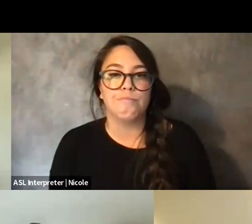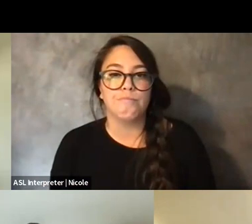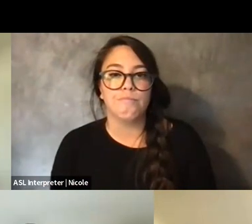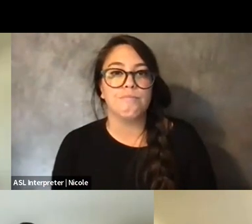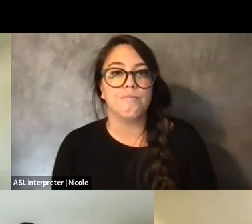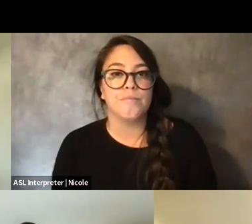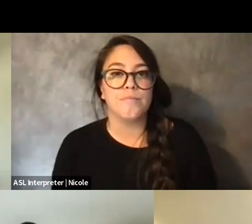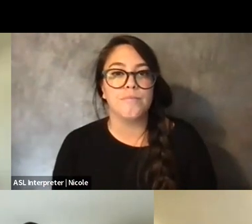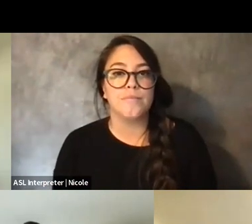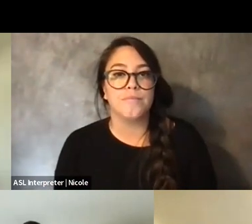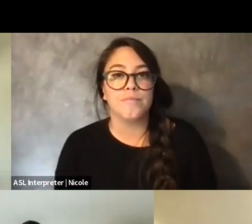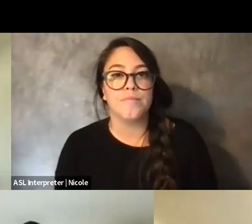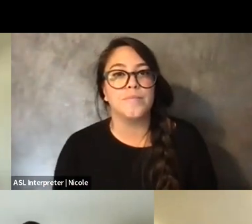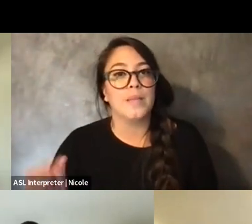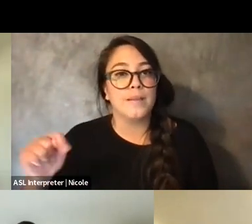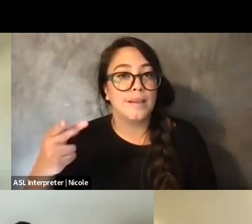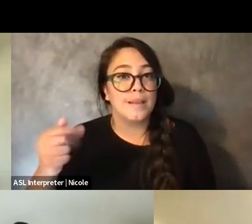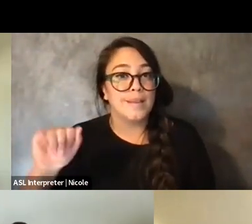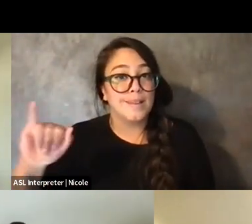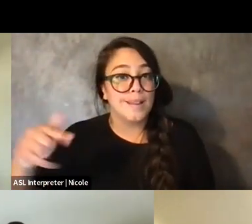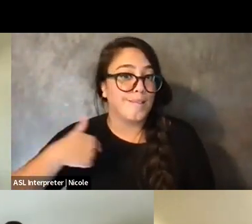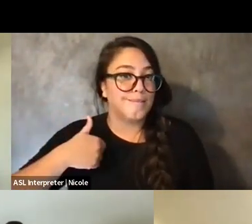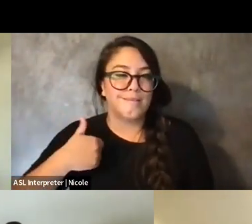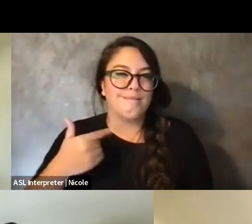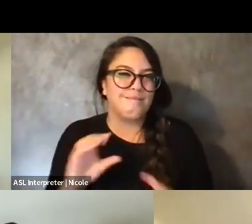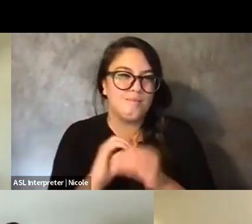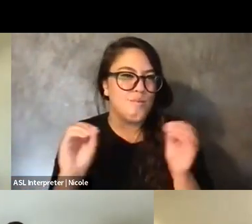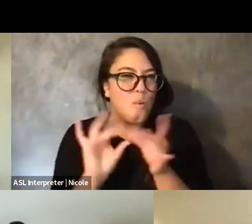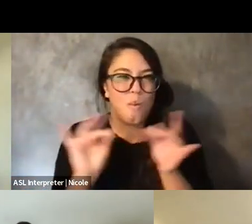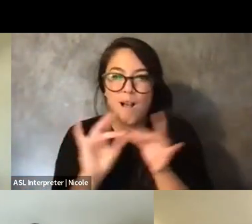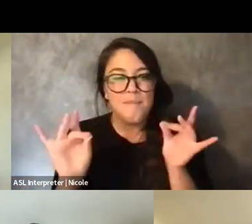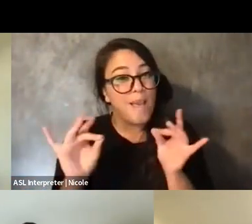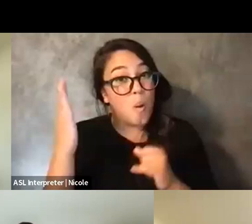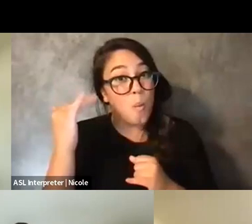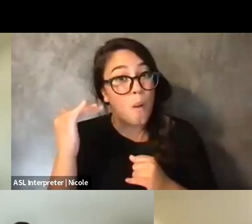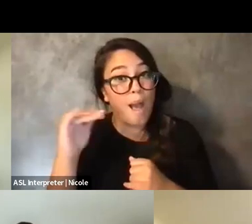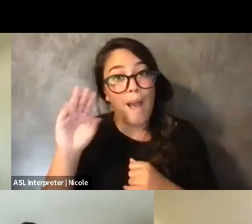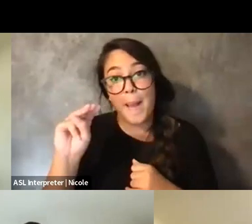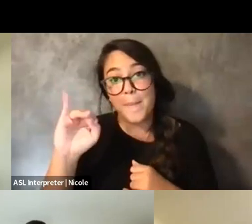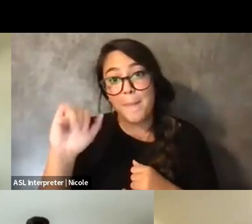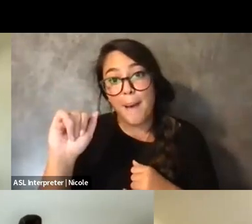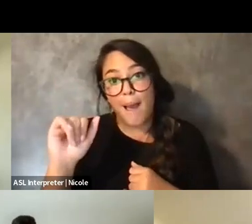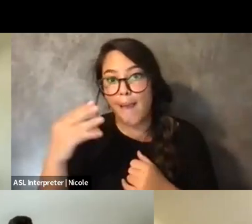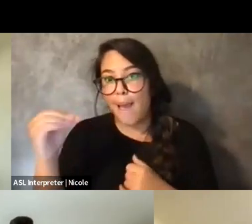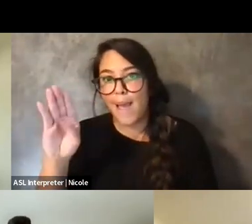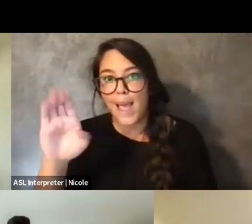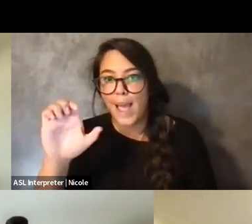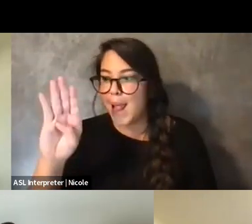This is Thai. I'm going to pass because I feel like Mia and Ebony named -- answered that one, so early.